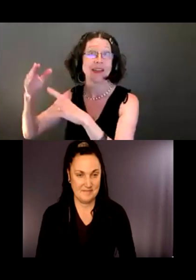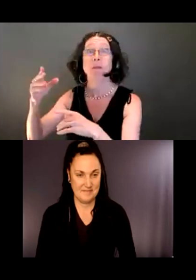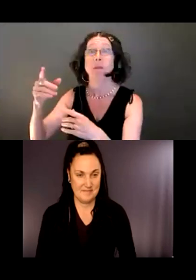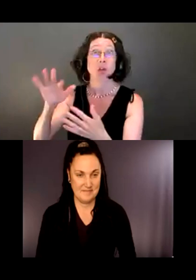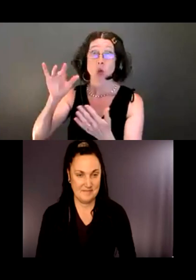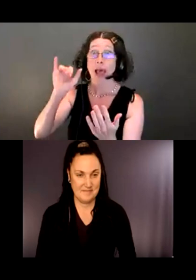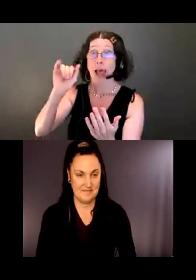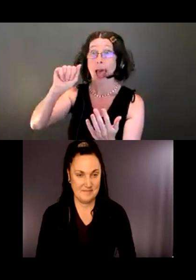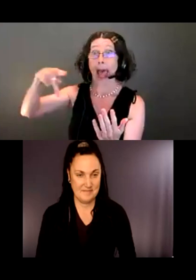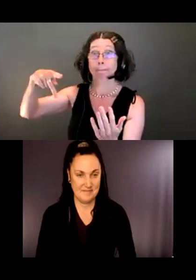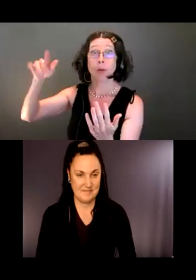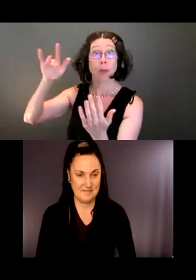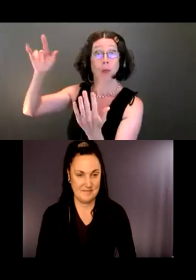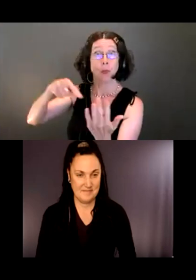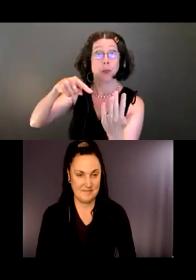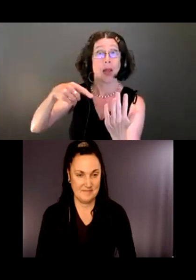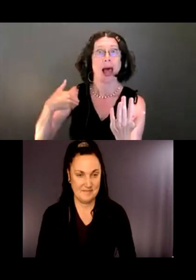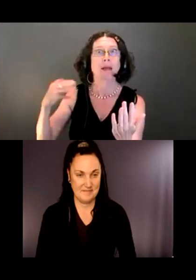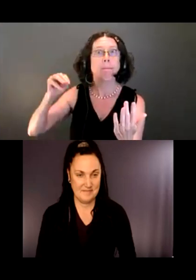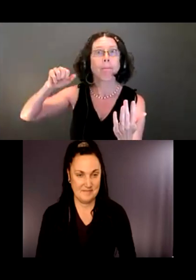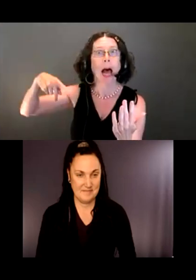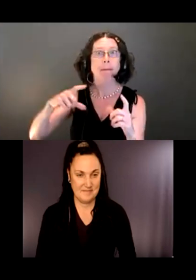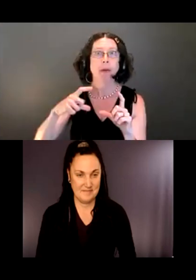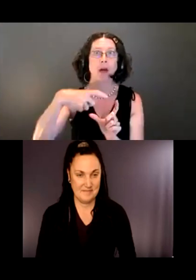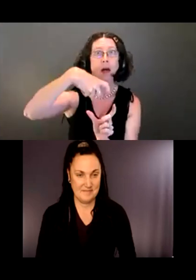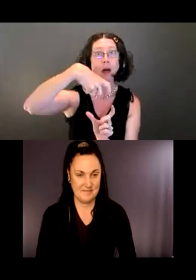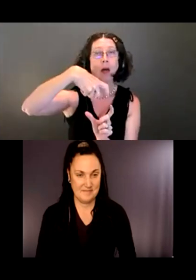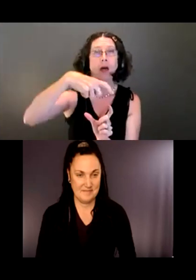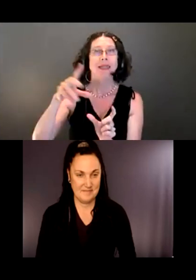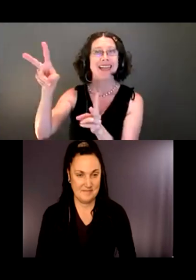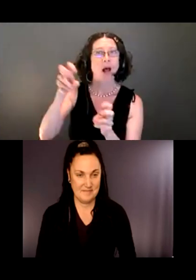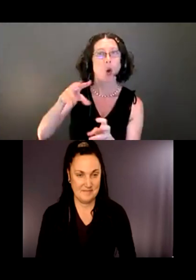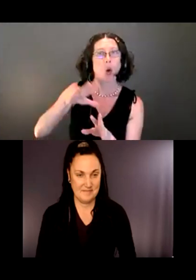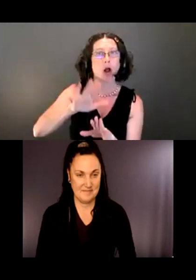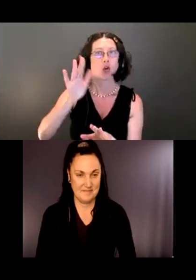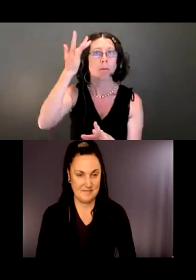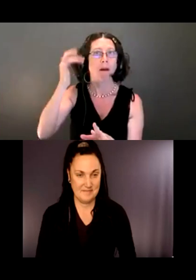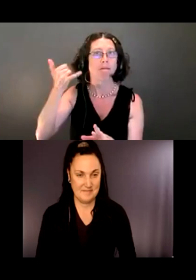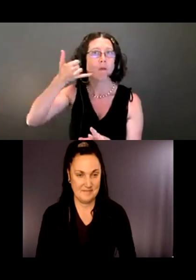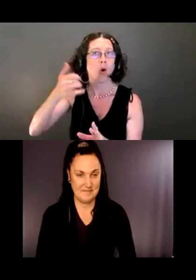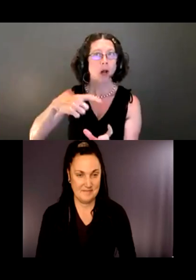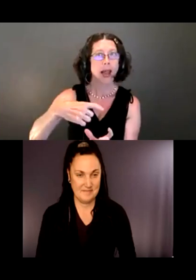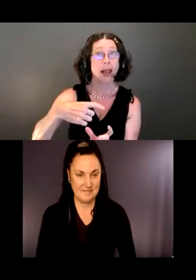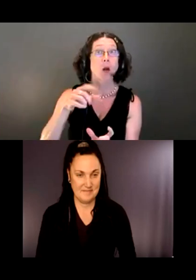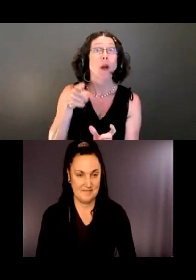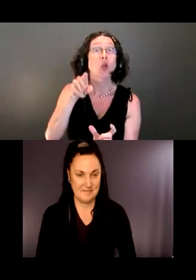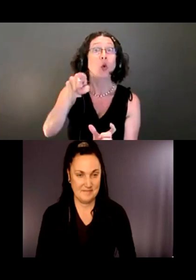The map actually can trace your progress. You download to your smartphone, it traces your progress, whether